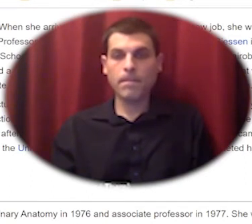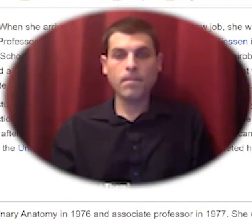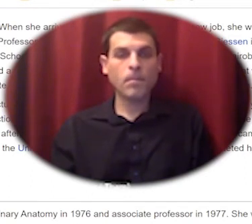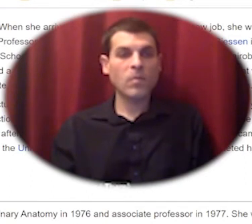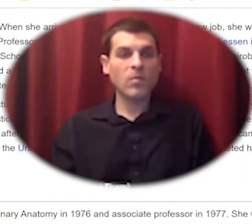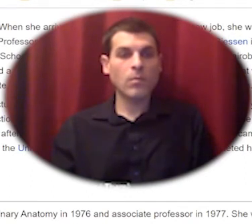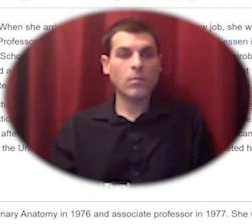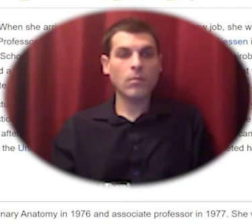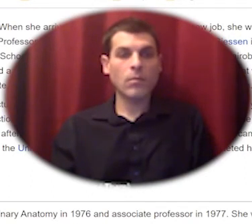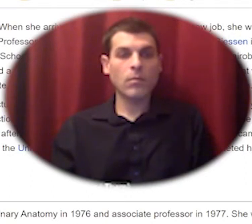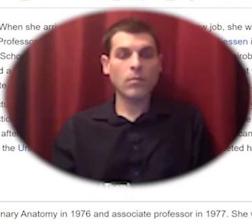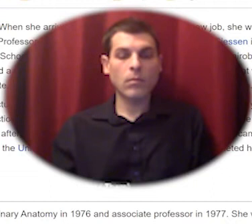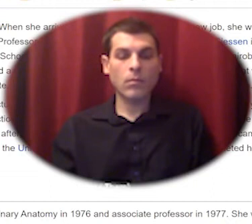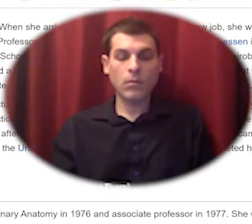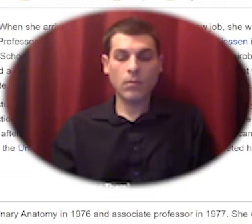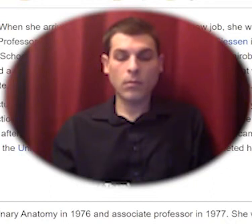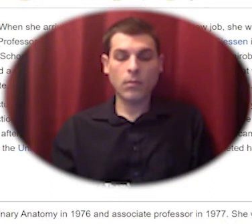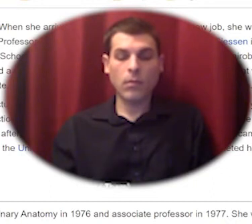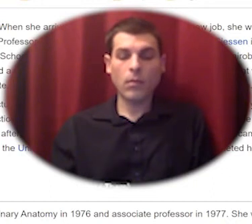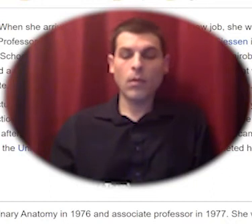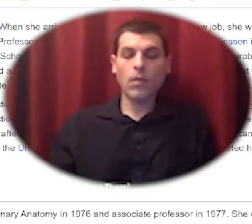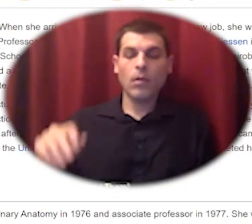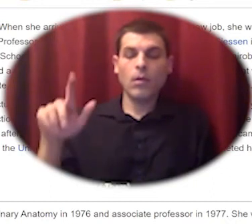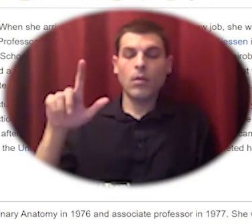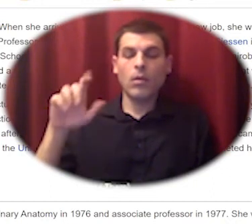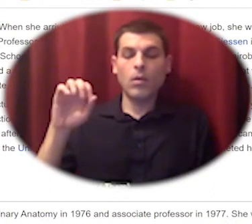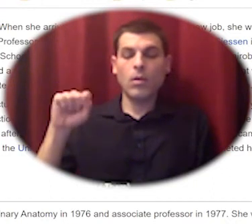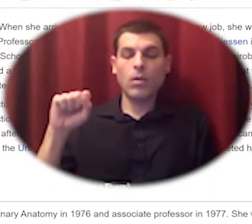the Loess plateau watershed rehabilitation project